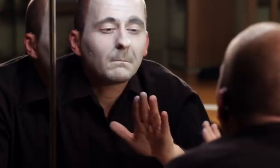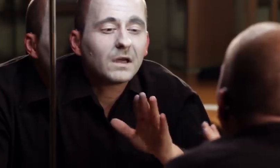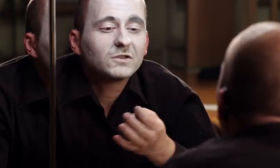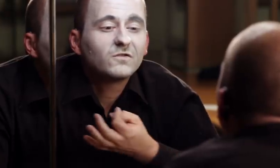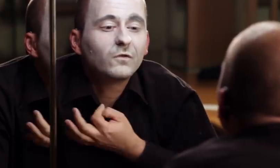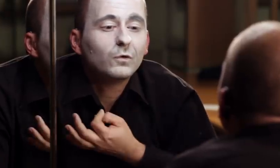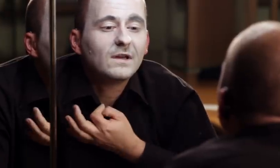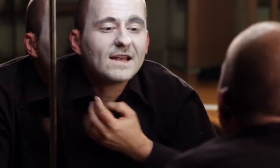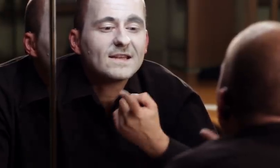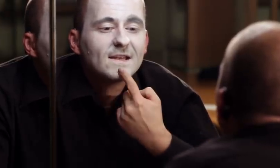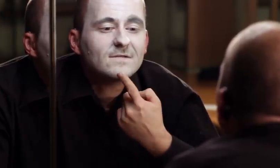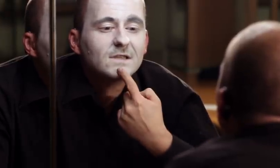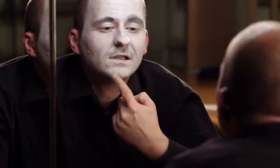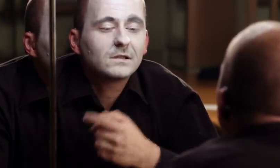his own language.